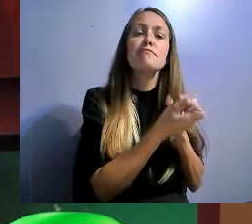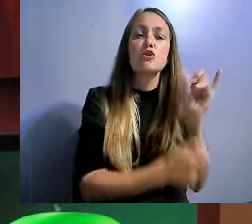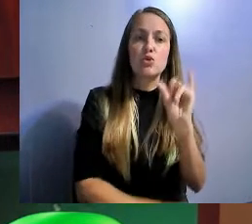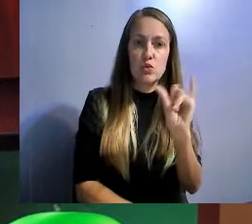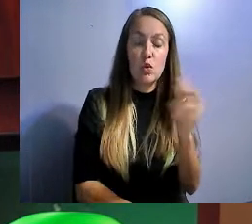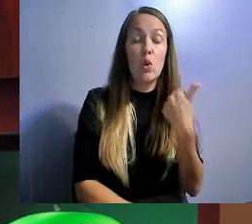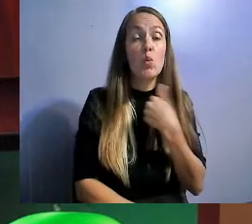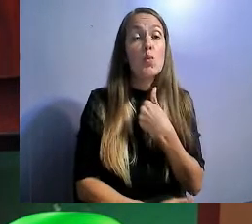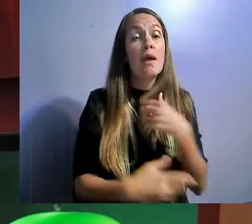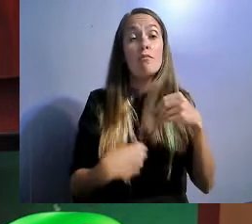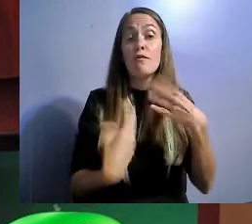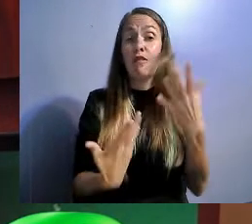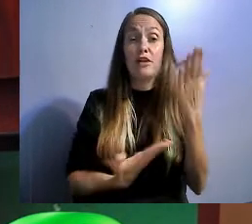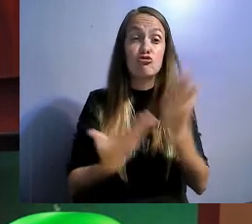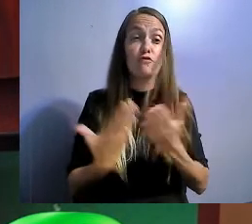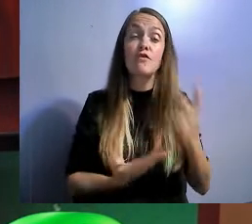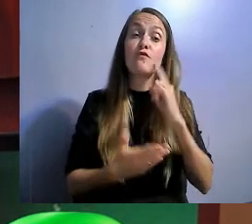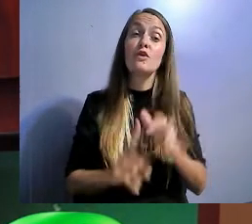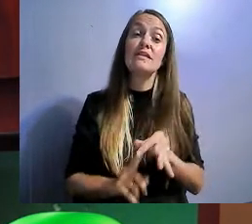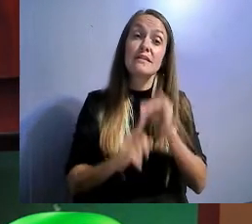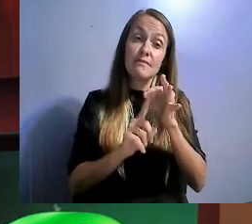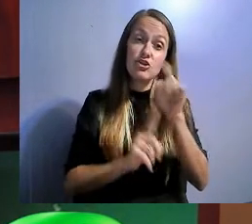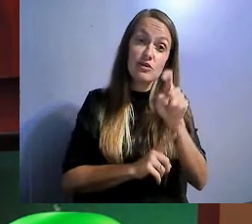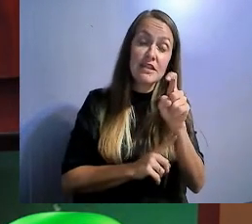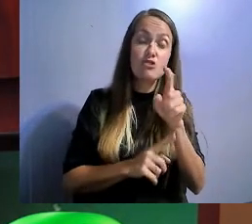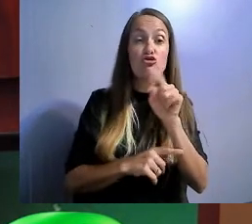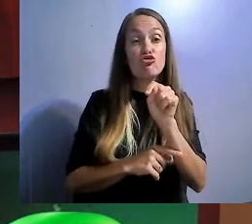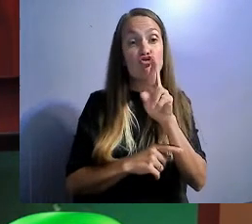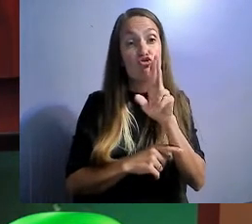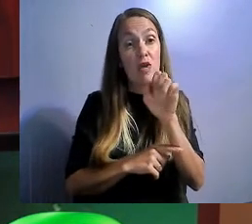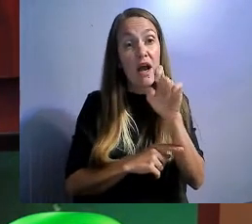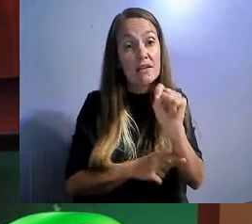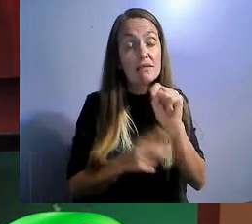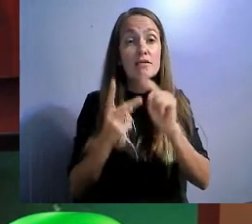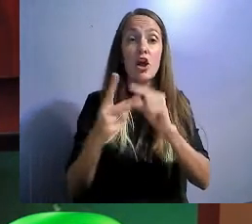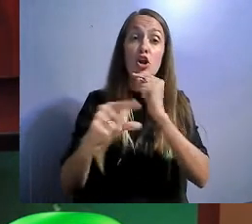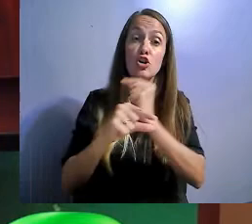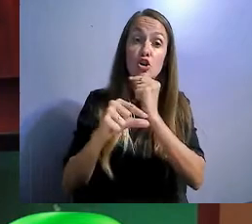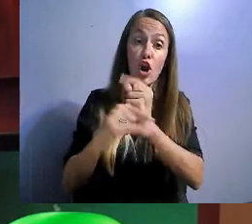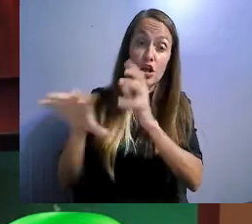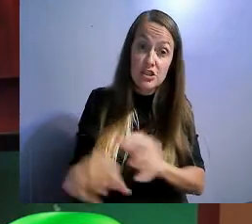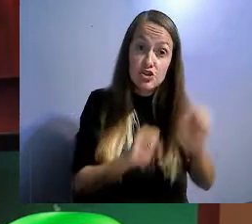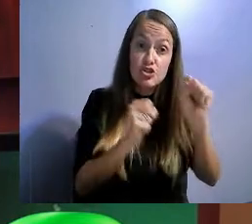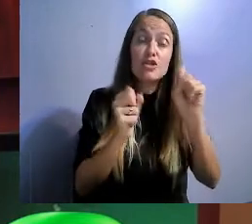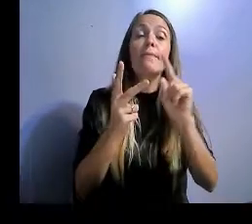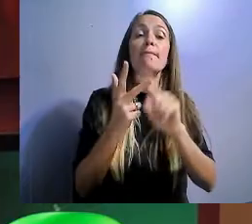maintain their public benefits eligibility. We have grown quite a bit over the past two years.